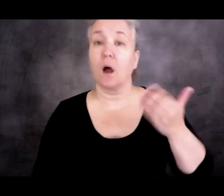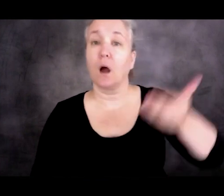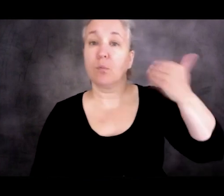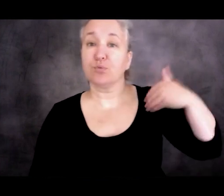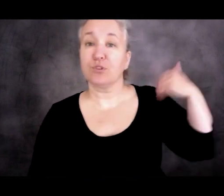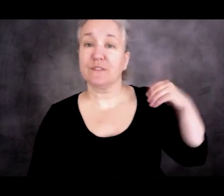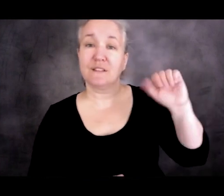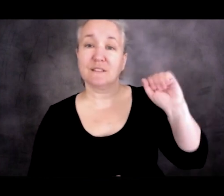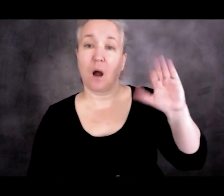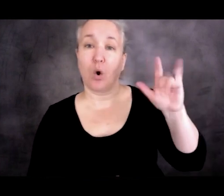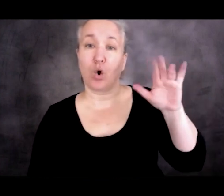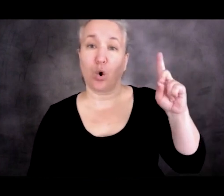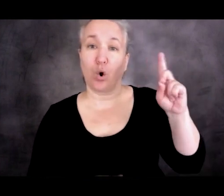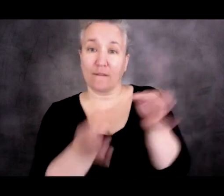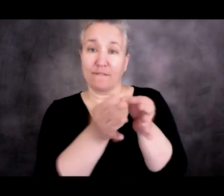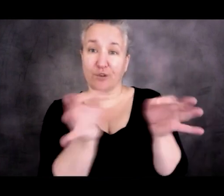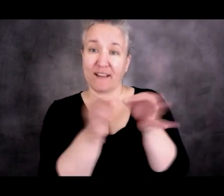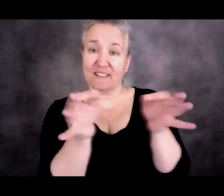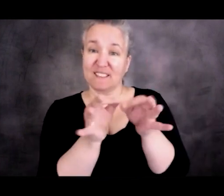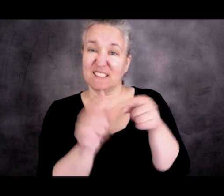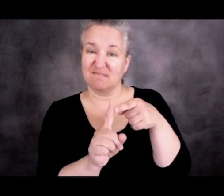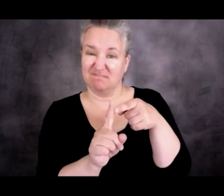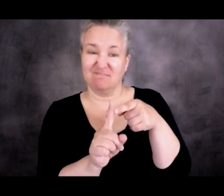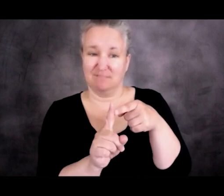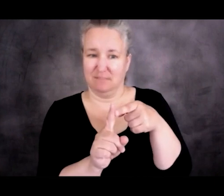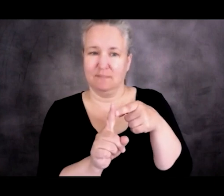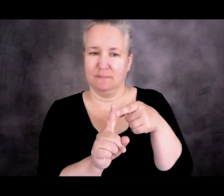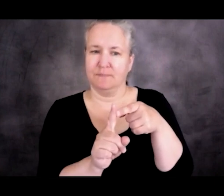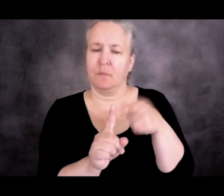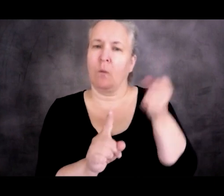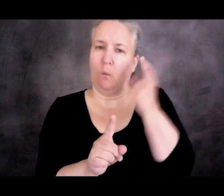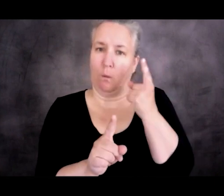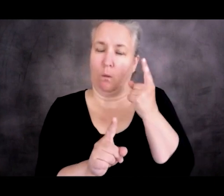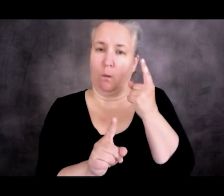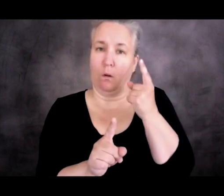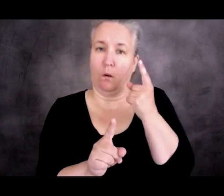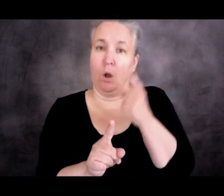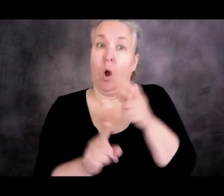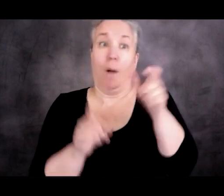is that there is an actor from which a person is fleeing.